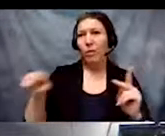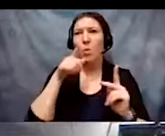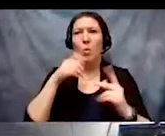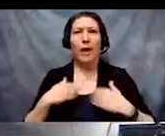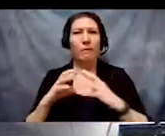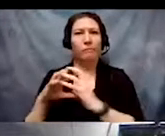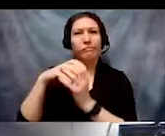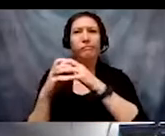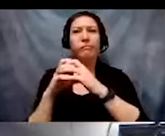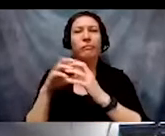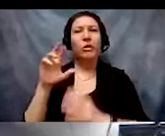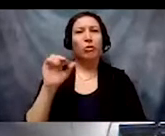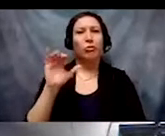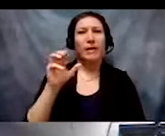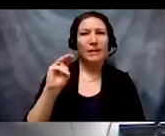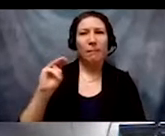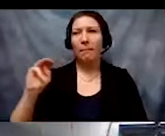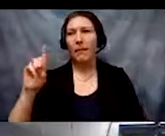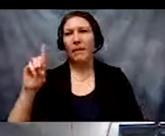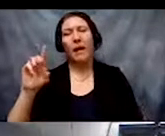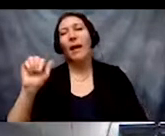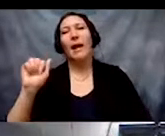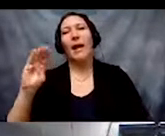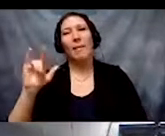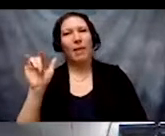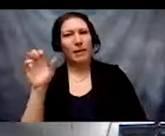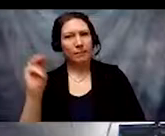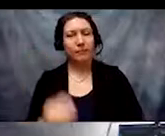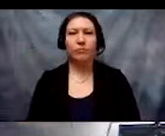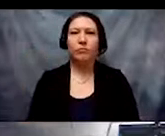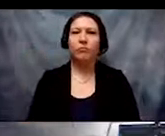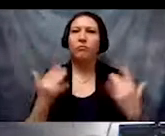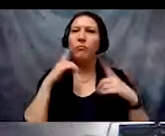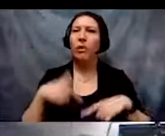First, let's pause to center our learning by offering a land acknowledgment